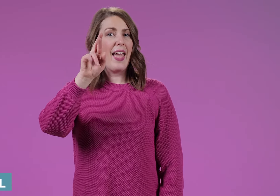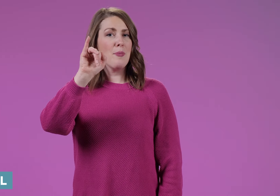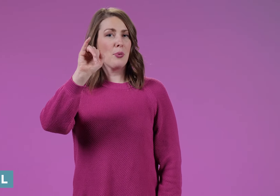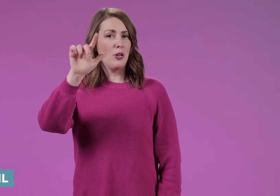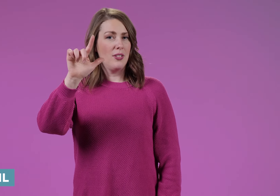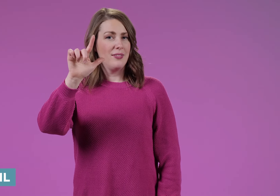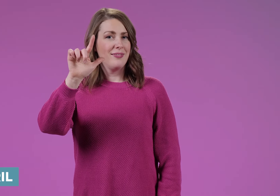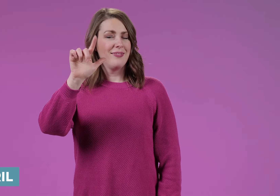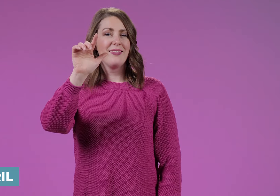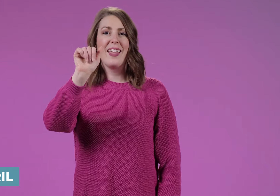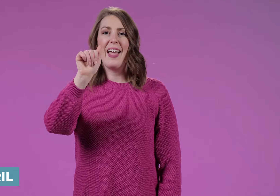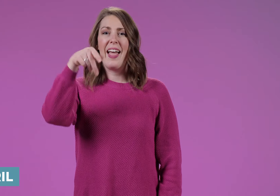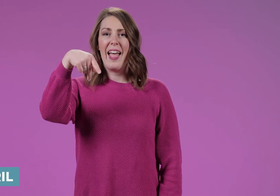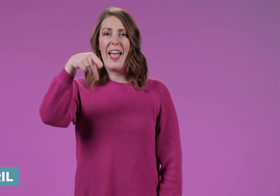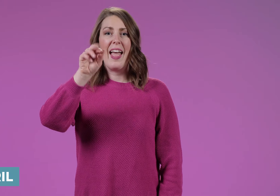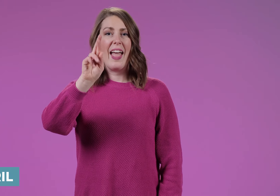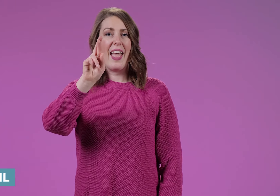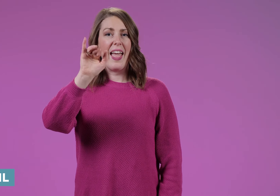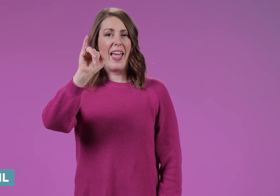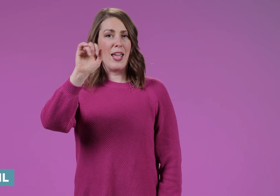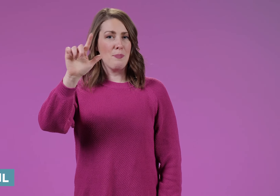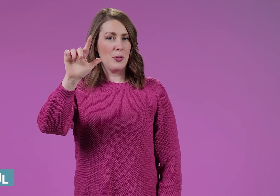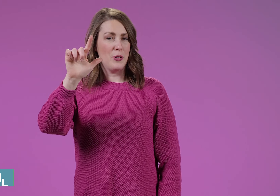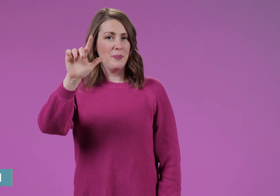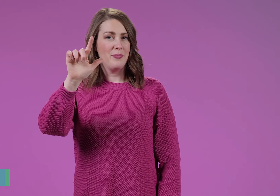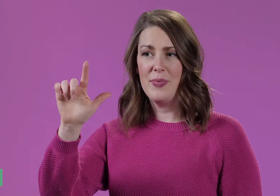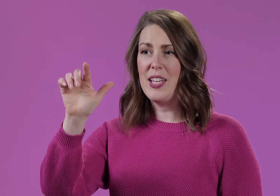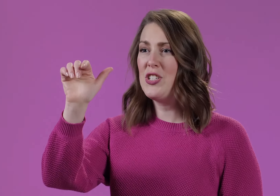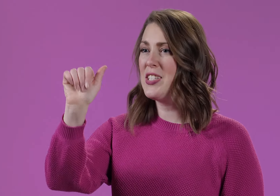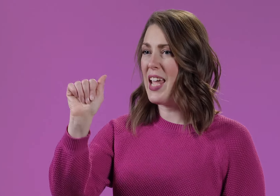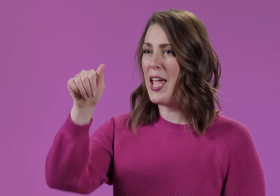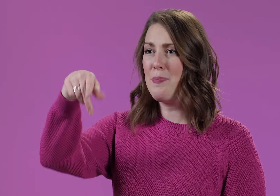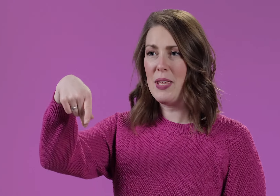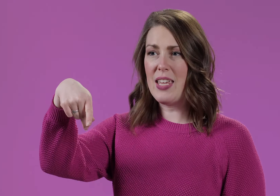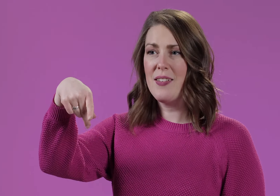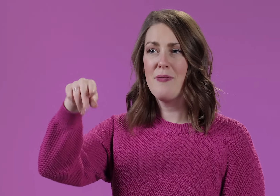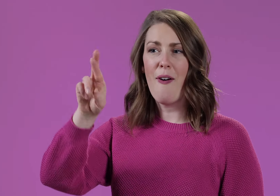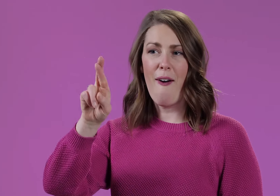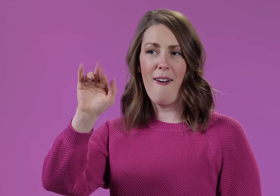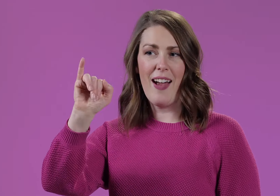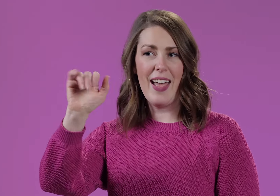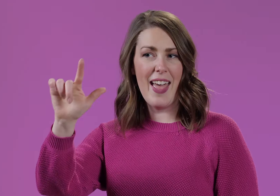APRIL It's just A-P-R-I-L.